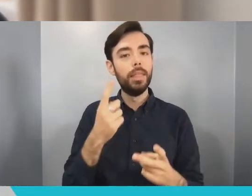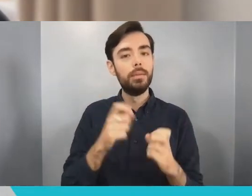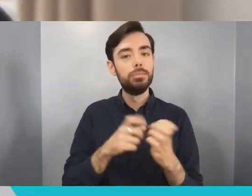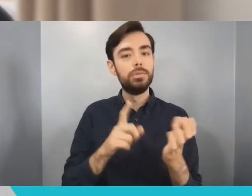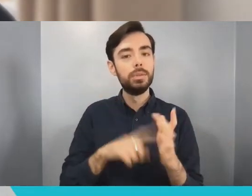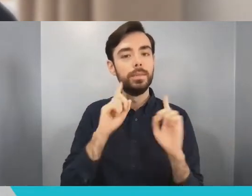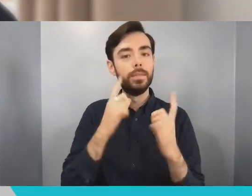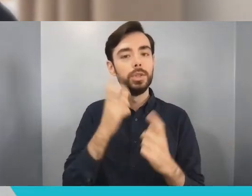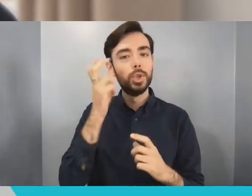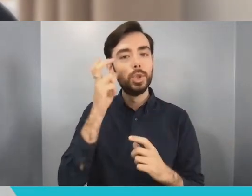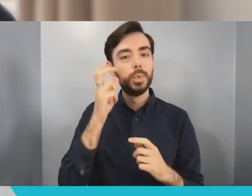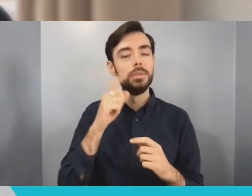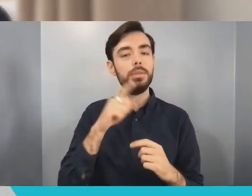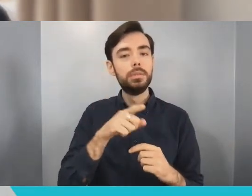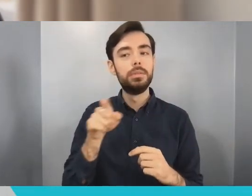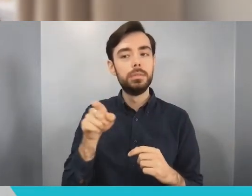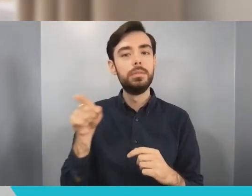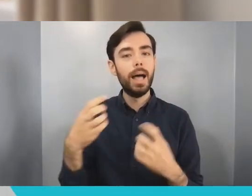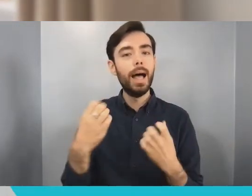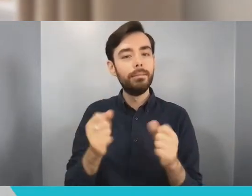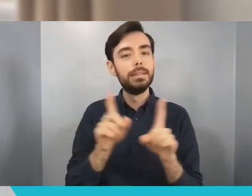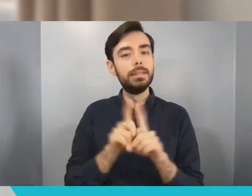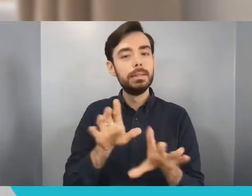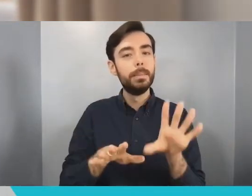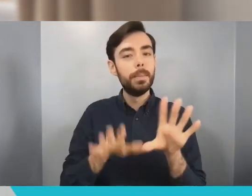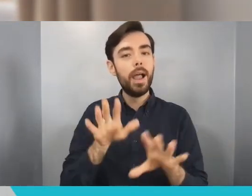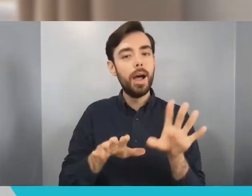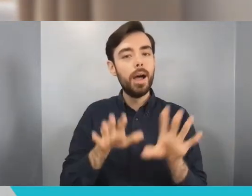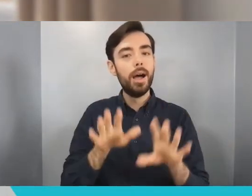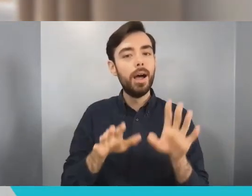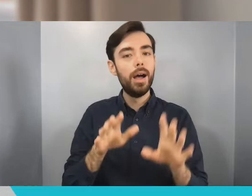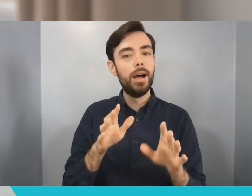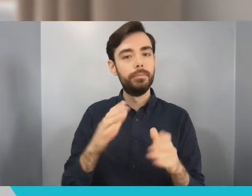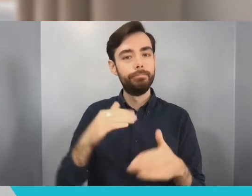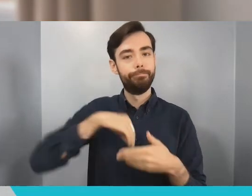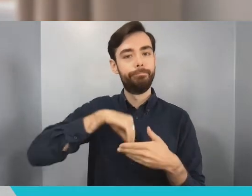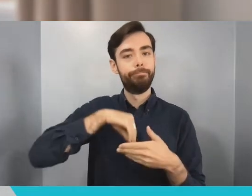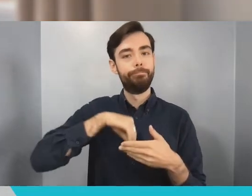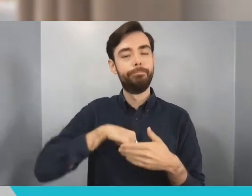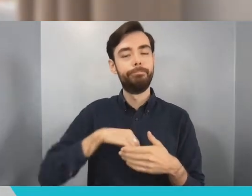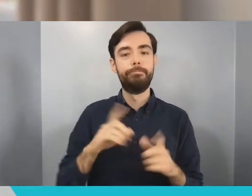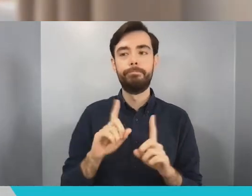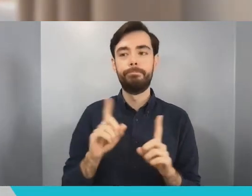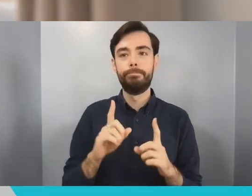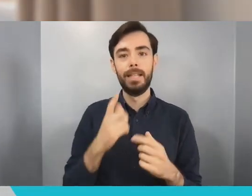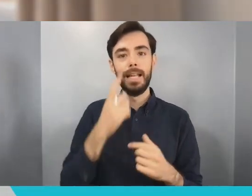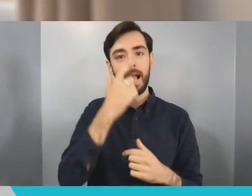well. It's that common ability to have a really good foundation a very good understanding